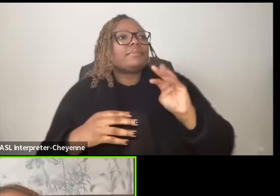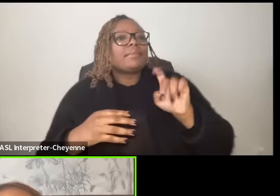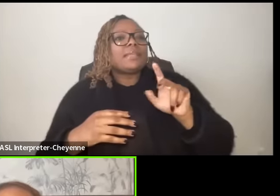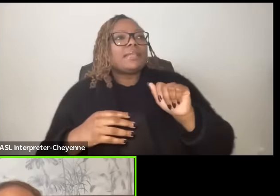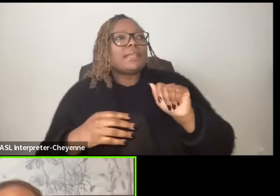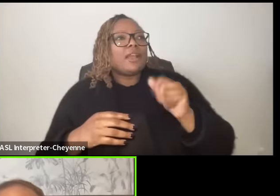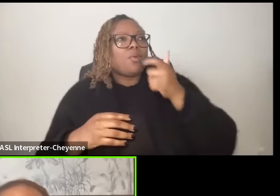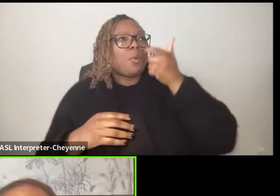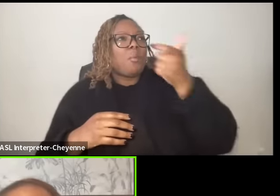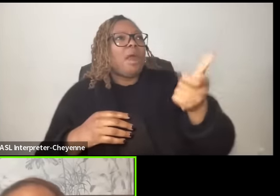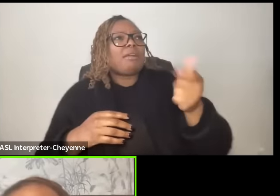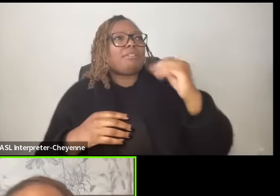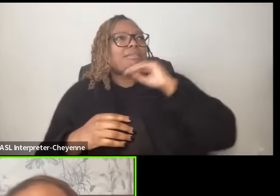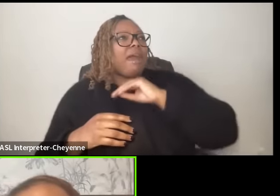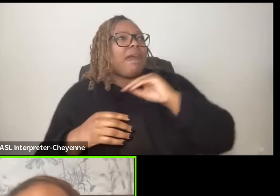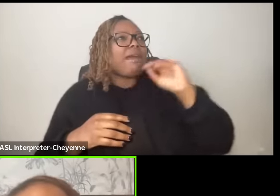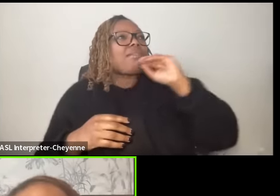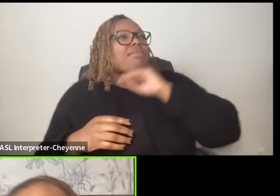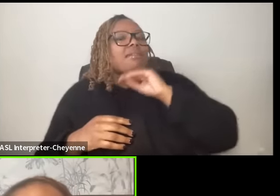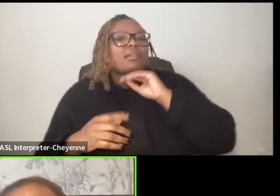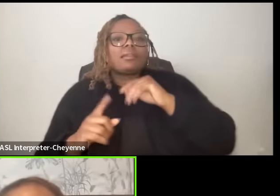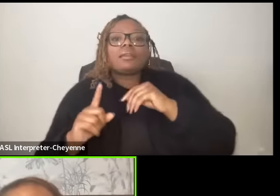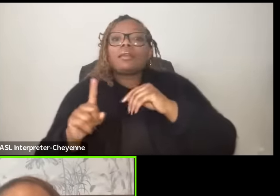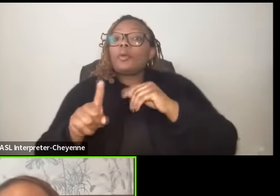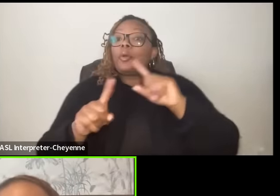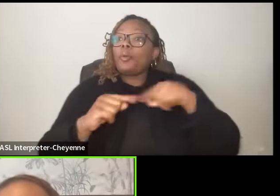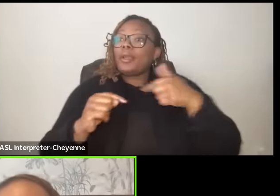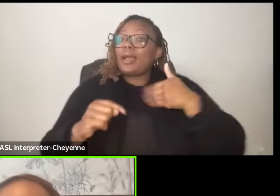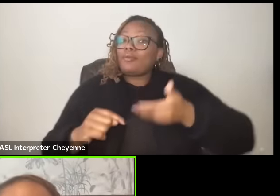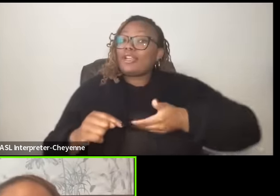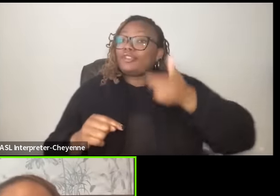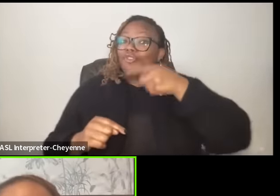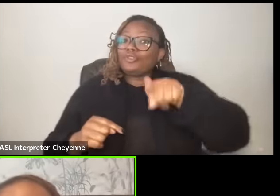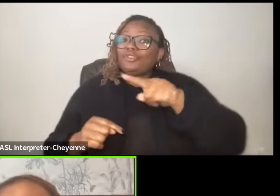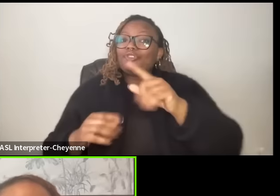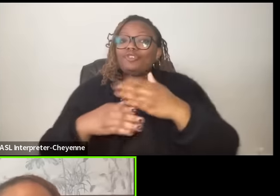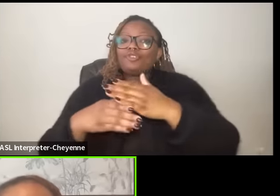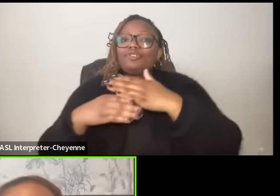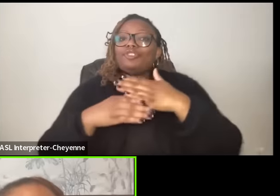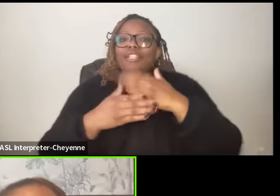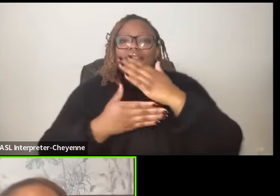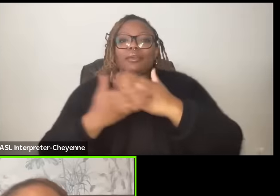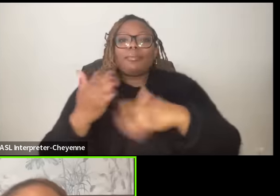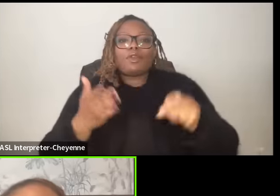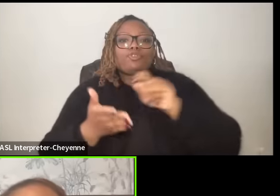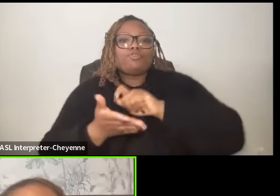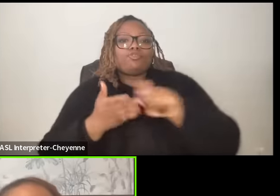also um when I was introducing you you shared the piece that you had written around the the